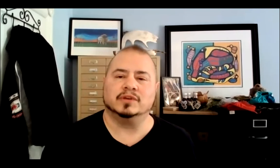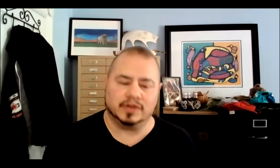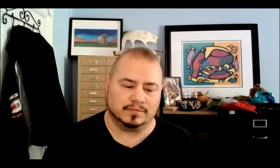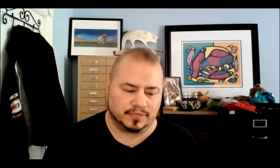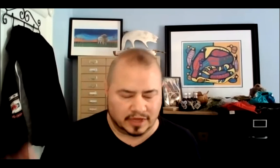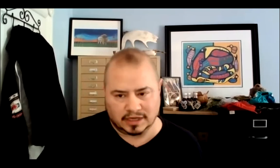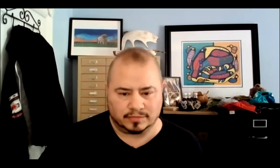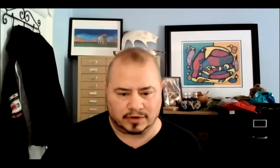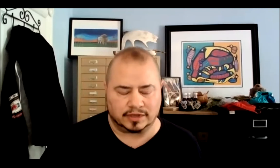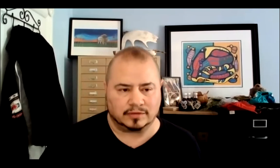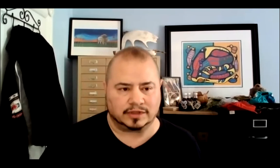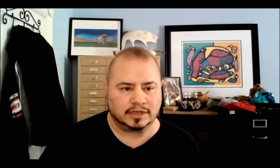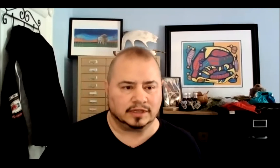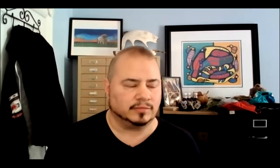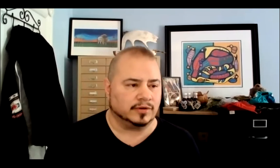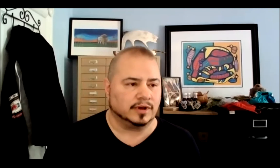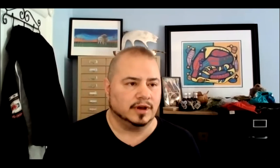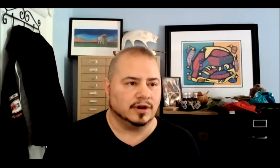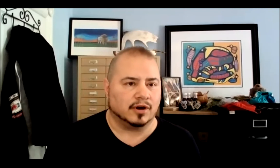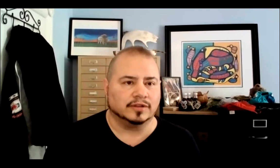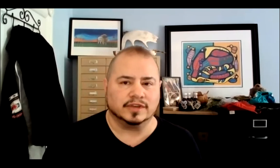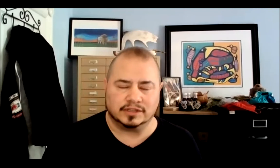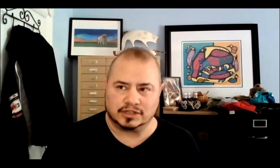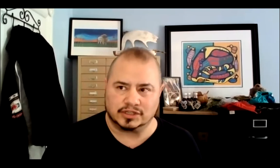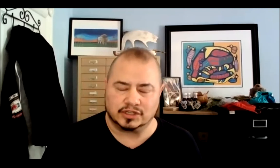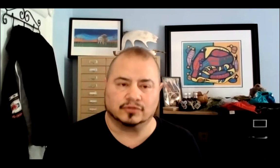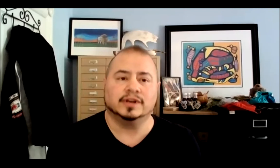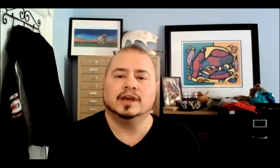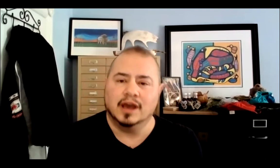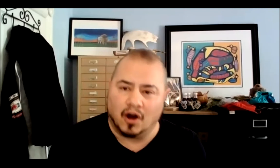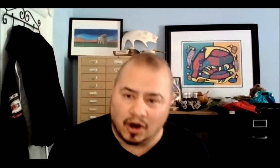me weak thinking about him and thinking about all the Indigenous children, all